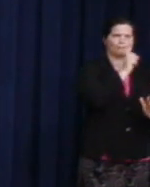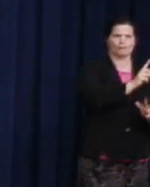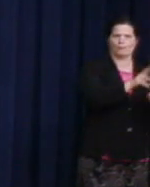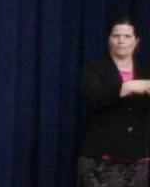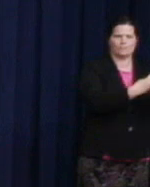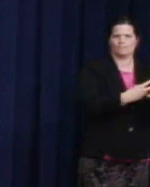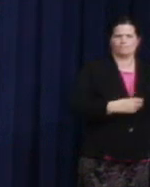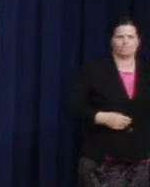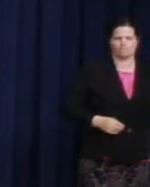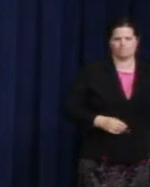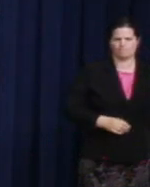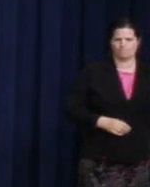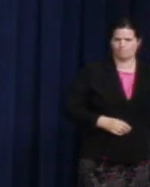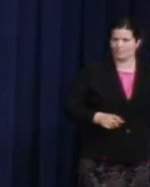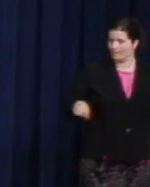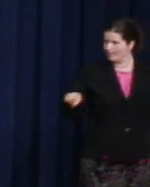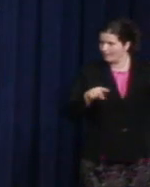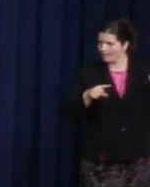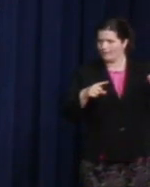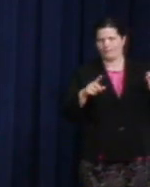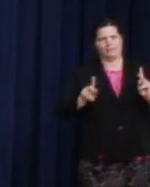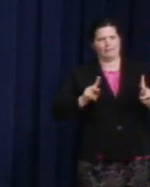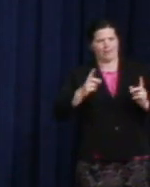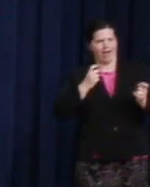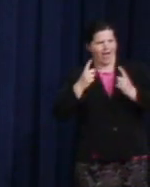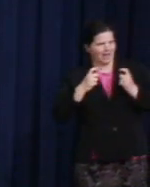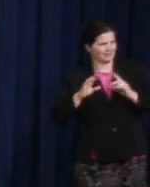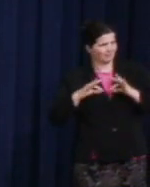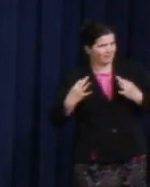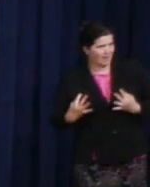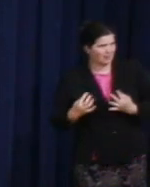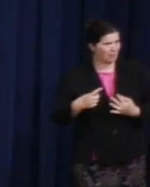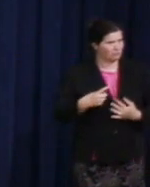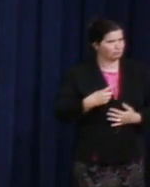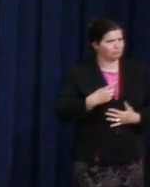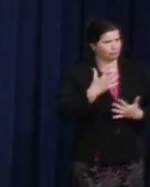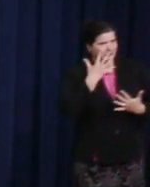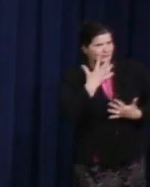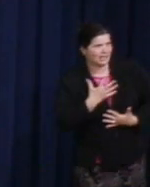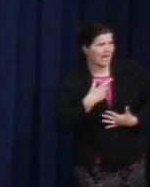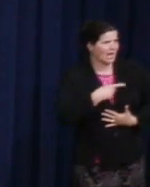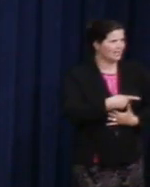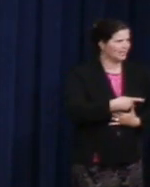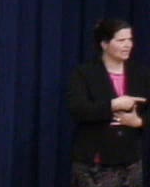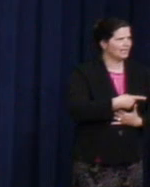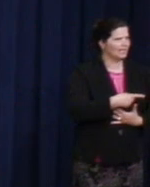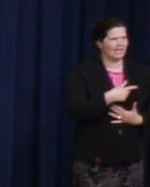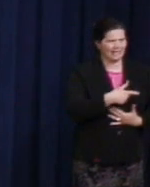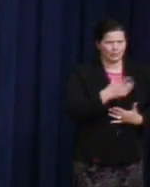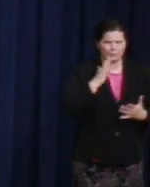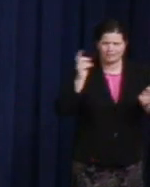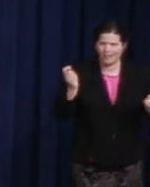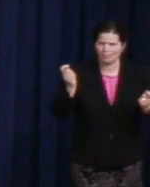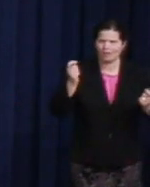that Harvey didn't get to see a day like today. We were just talking about would he have celebrated it. But he did see this day because he dreamed it.